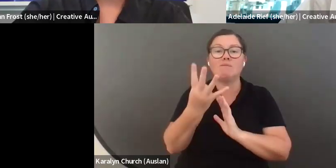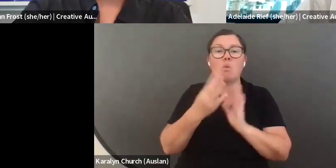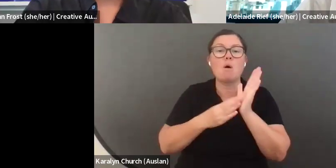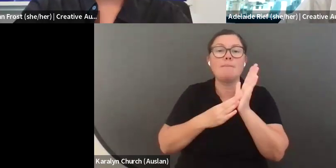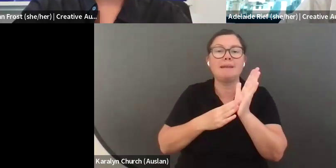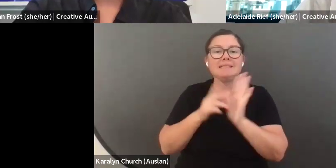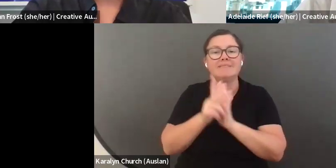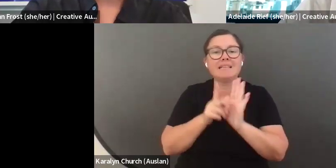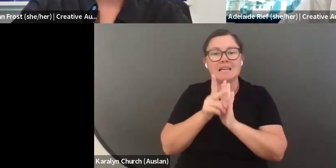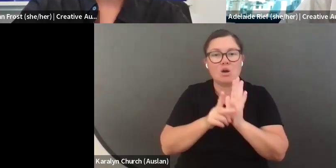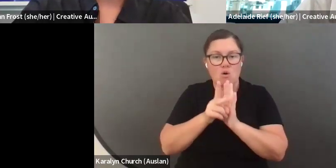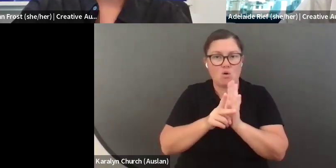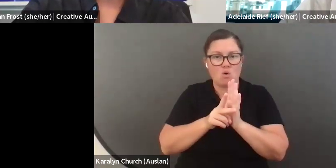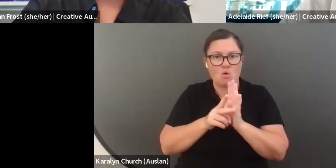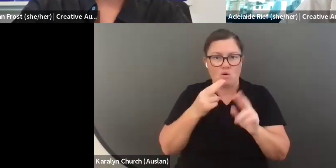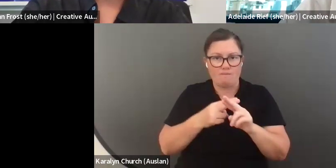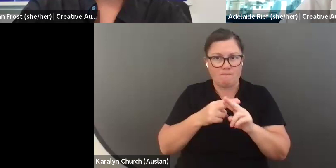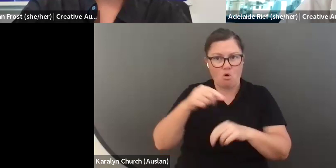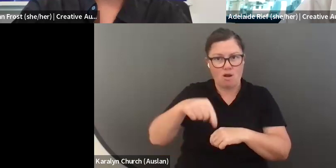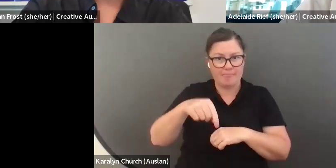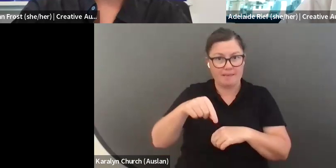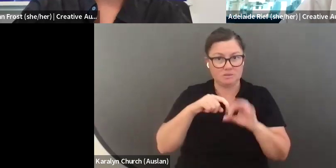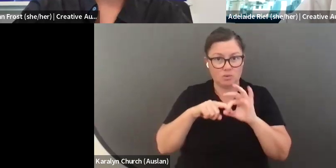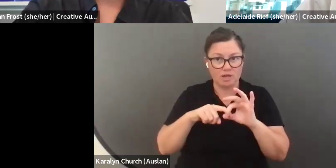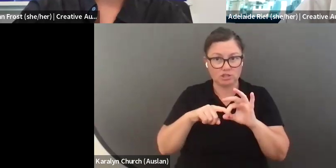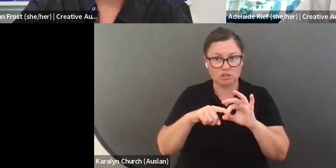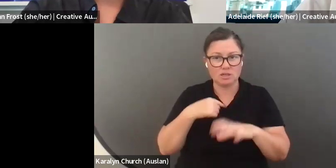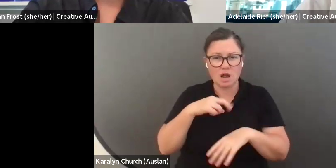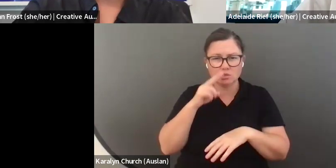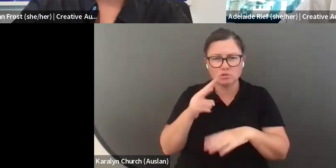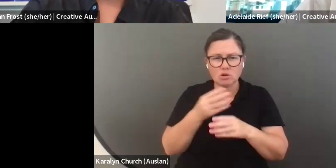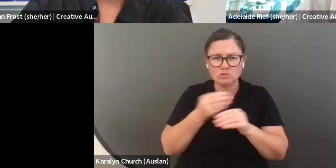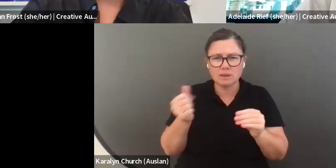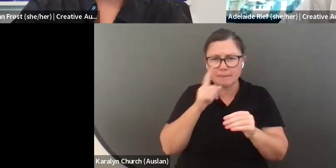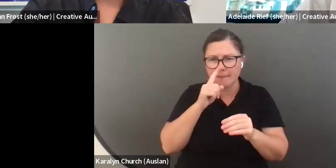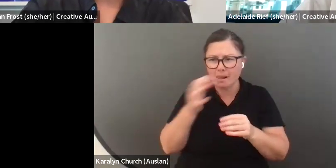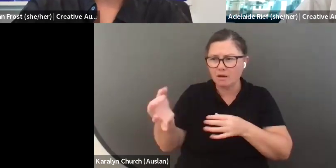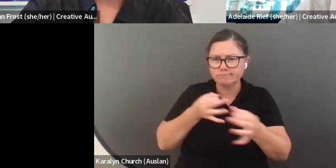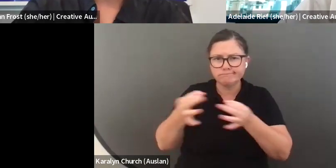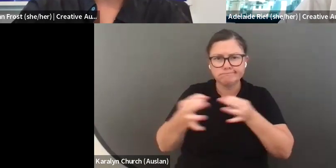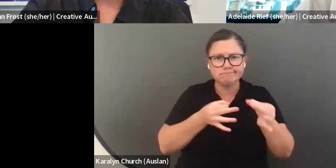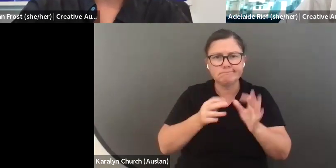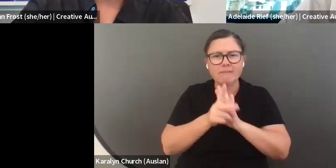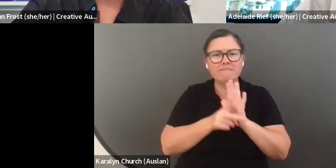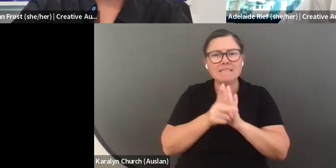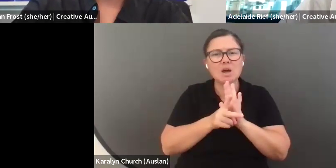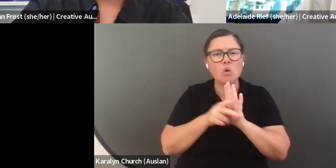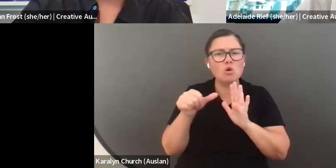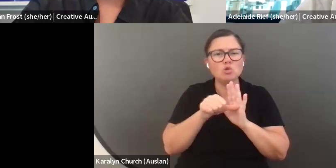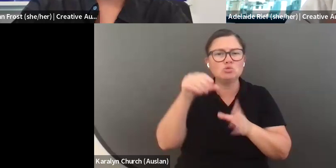you have given you the option of writing a response in tax, putting a written response to the application form. Uploading a form in a